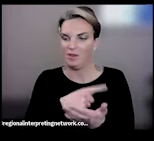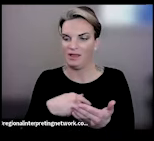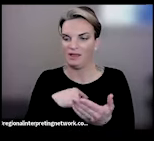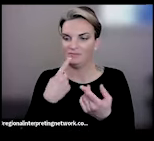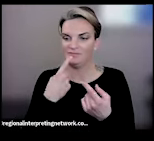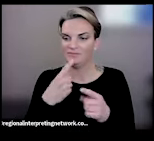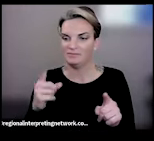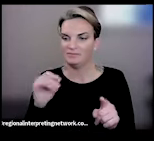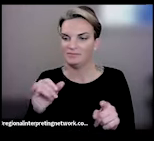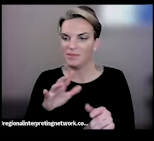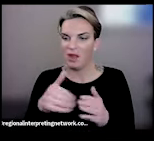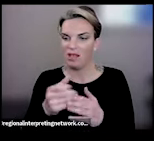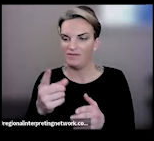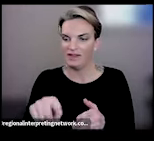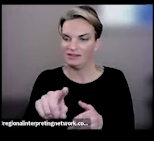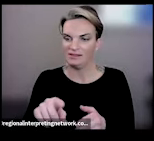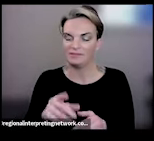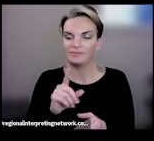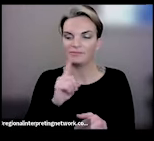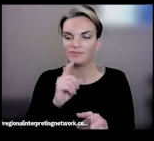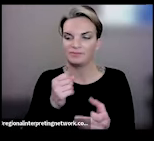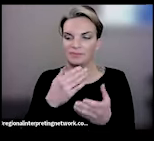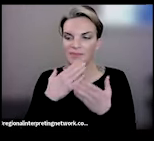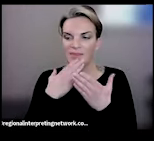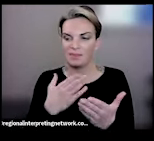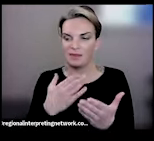am so glad you were all here with us today. You can sign up to register for All of Us at the